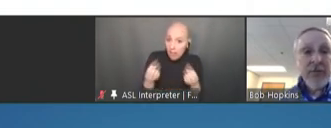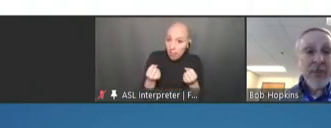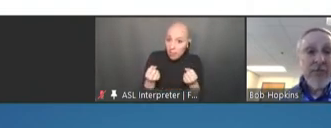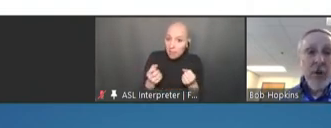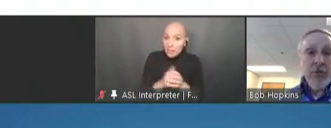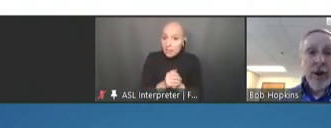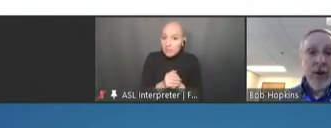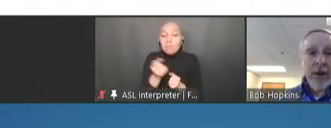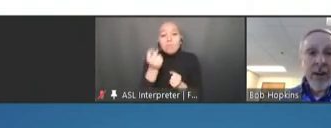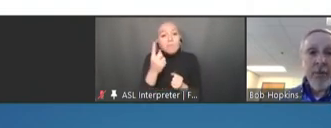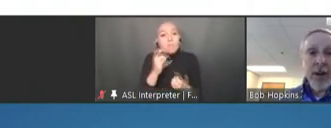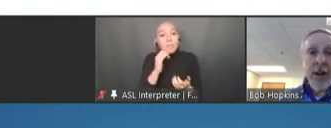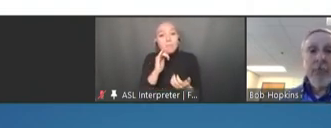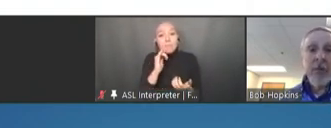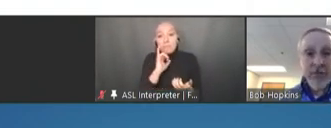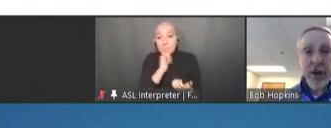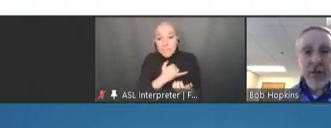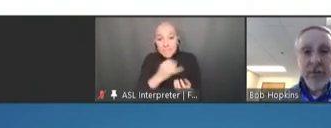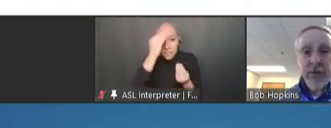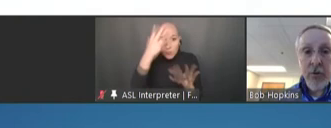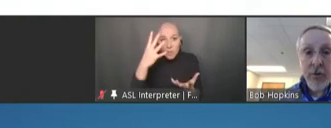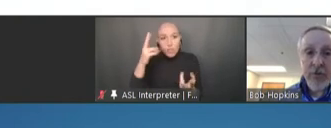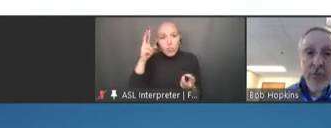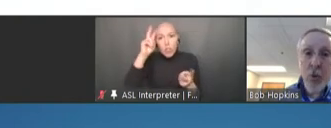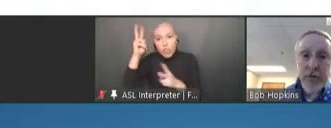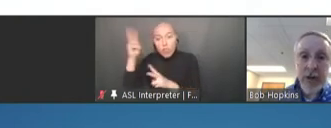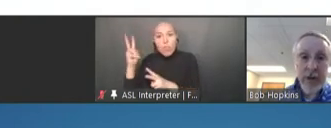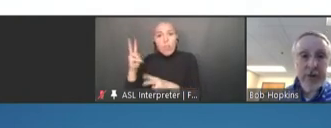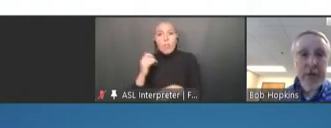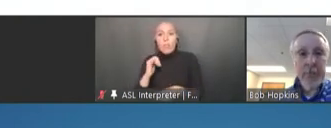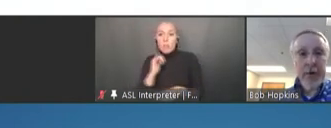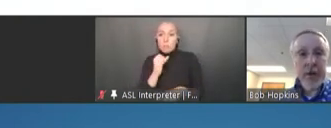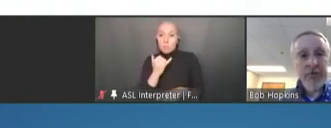and false rhetoric need to be labeled as such in order to support the health of populations.